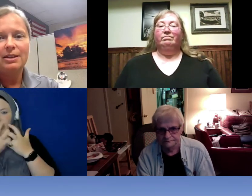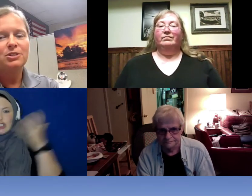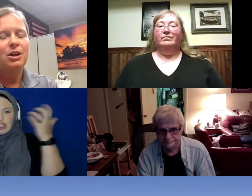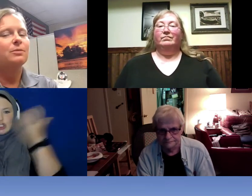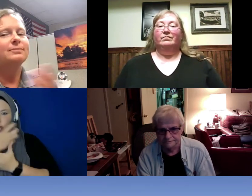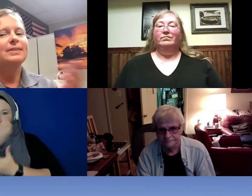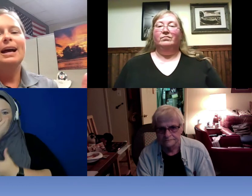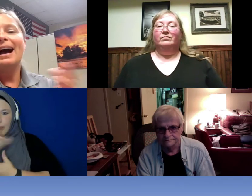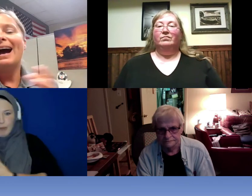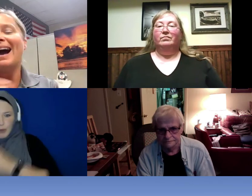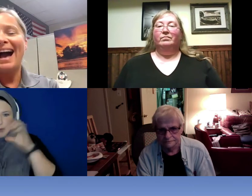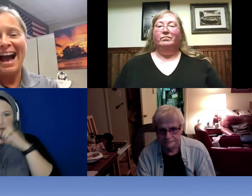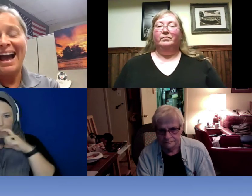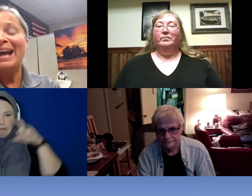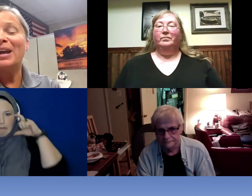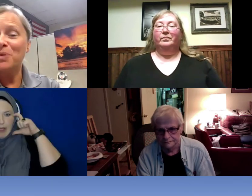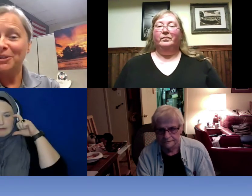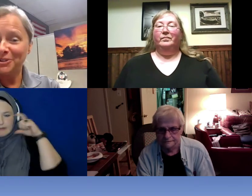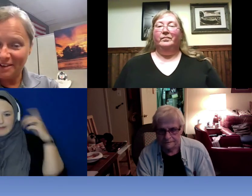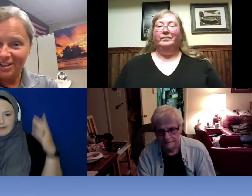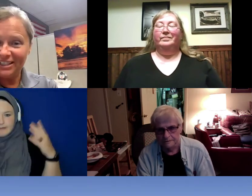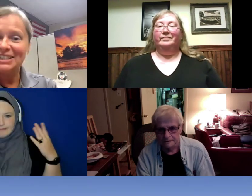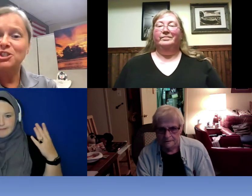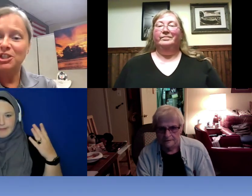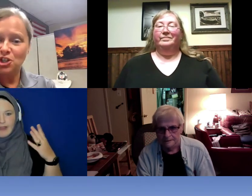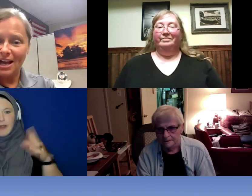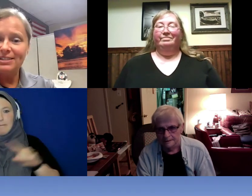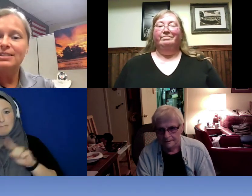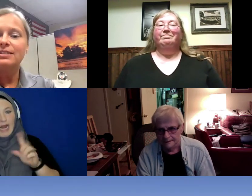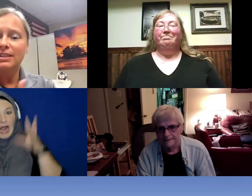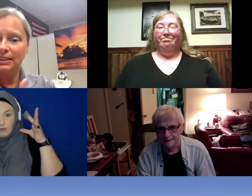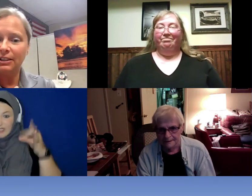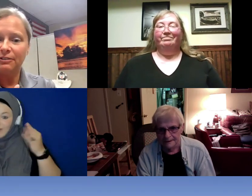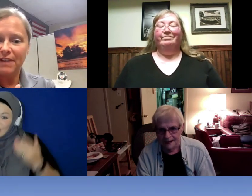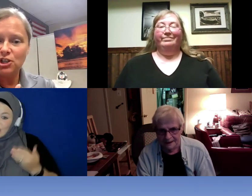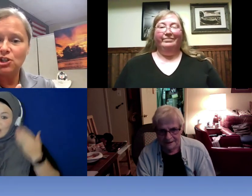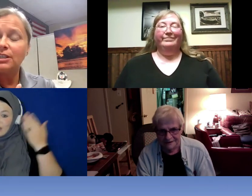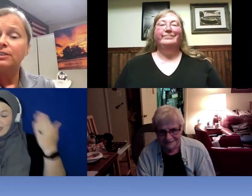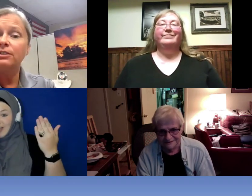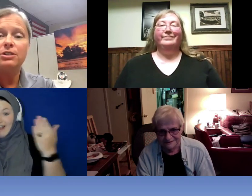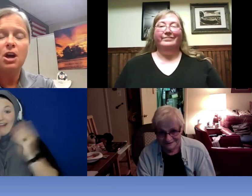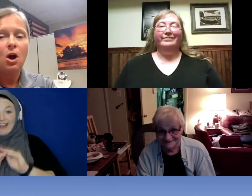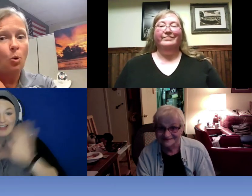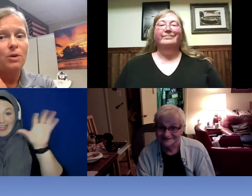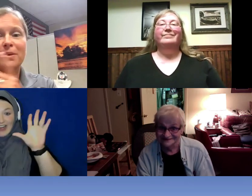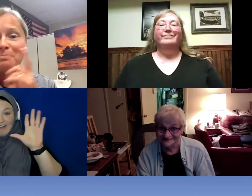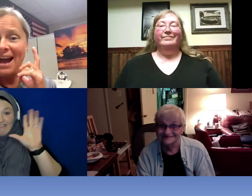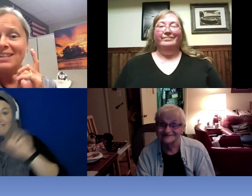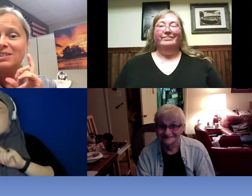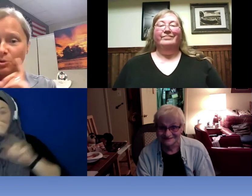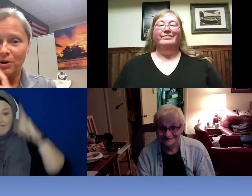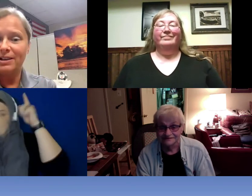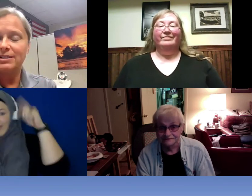So, I will definitely suggest the clear face shields or the mask where it's